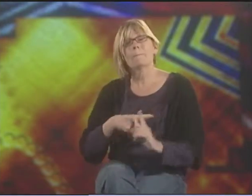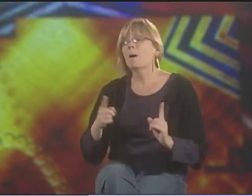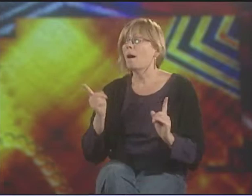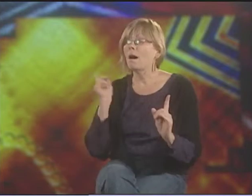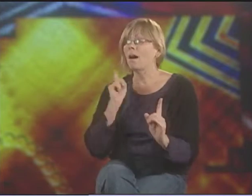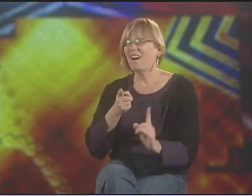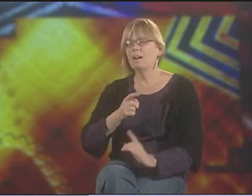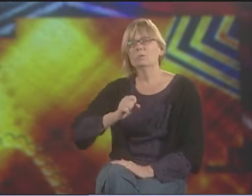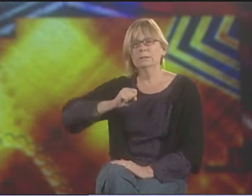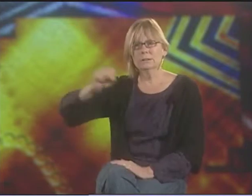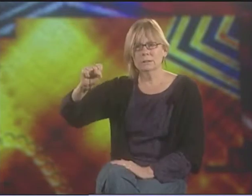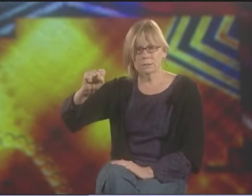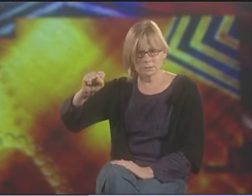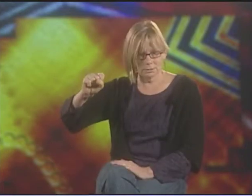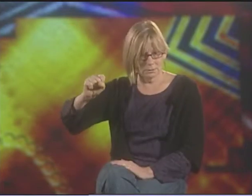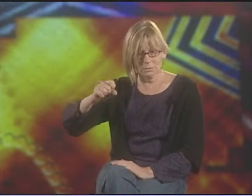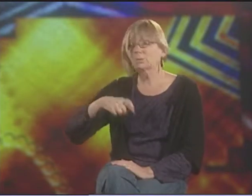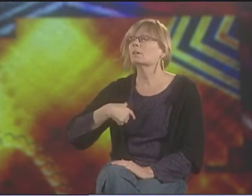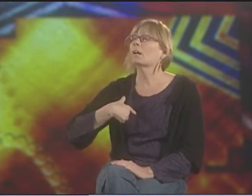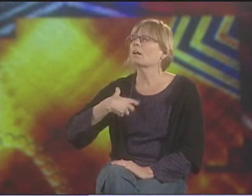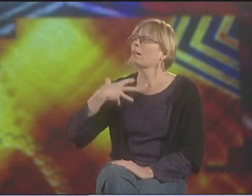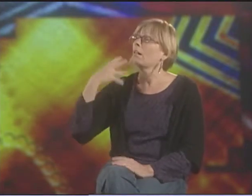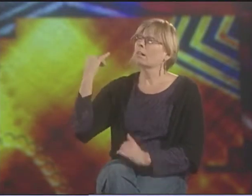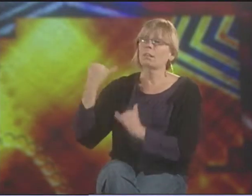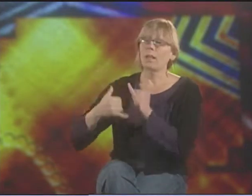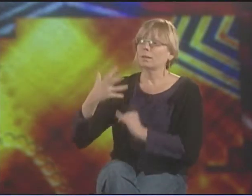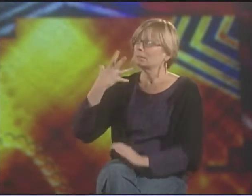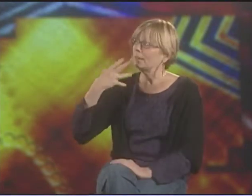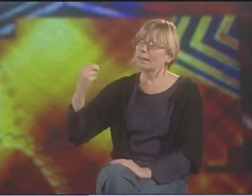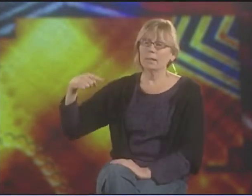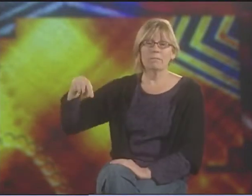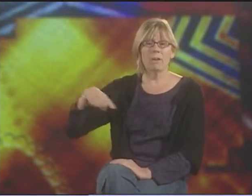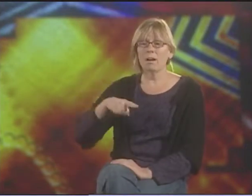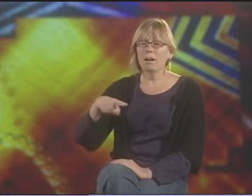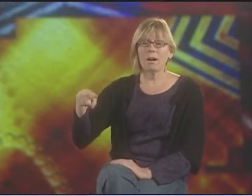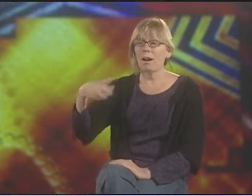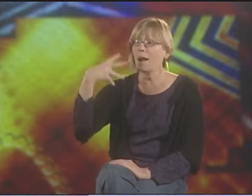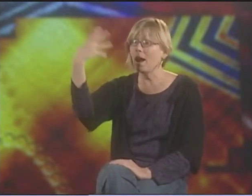ALL IN ONE POEM. BUT IT'S PRIMARILY A RESISTANCE POEM.